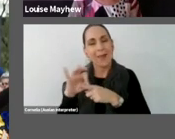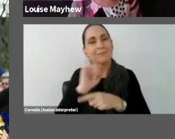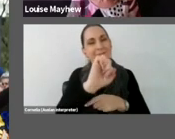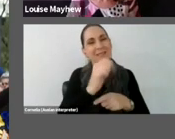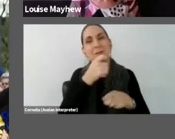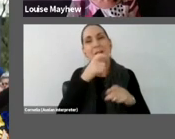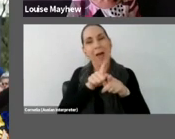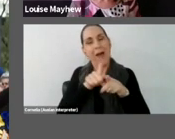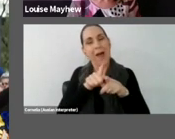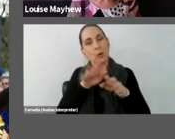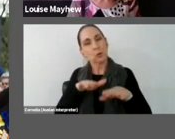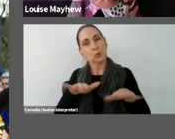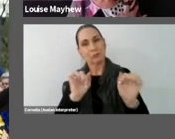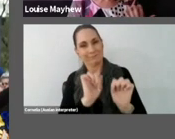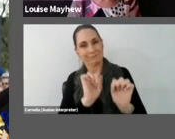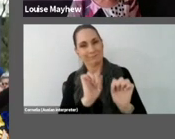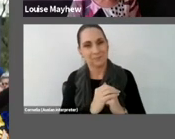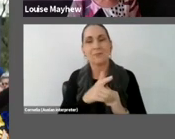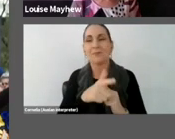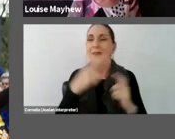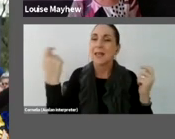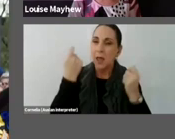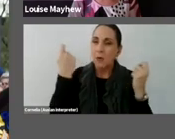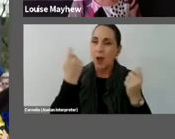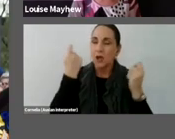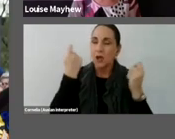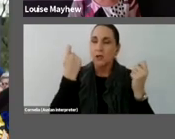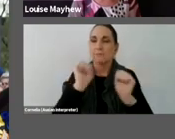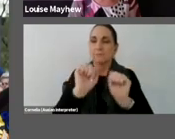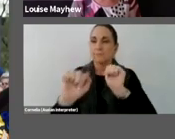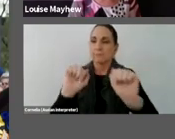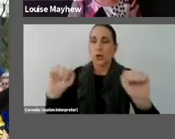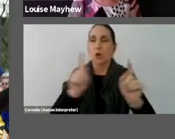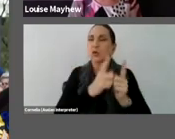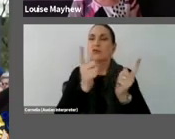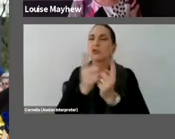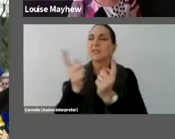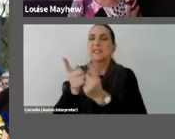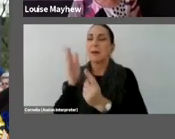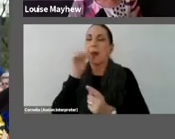This work is a celebration of difference and togetherness, the